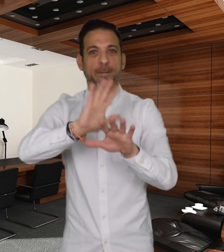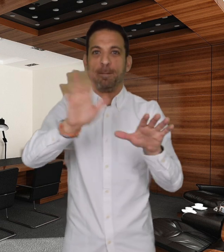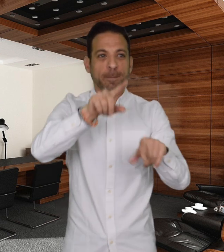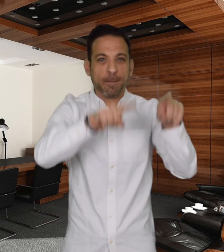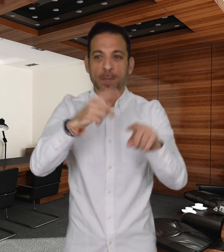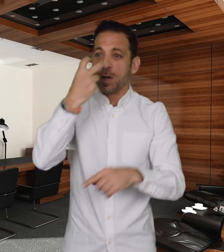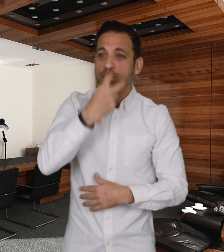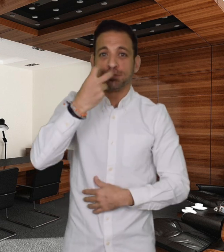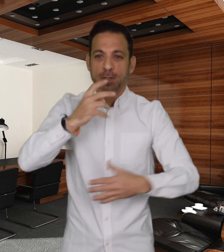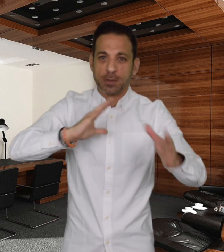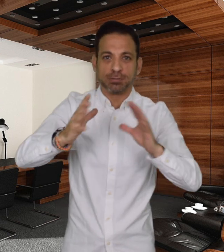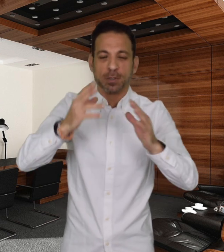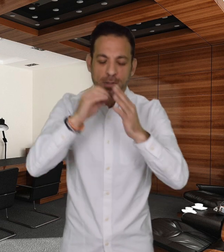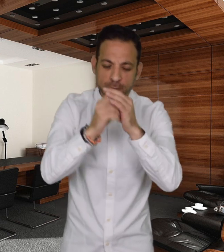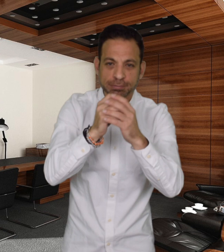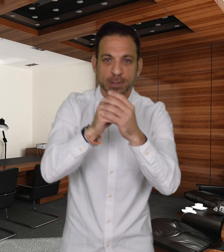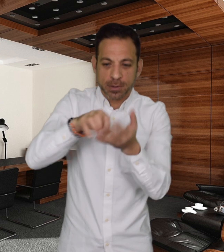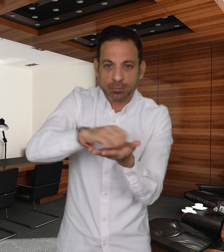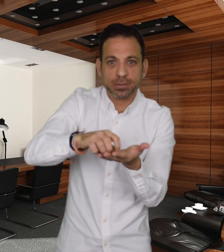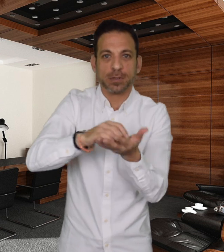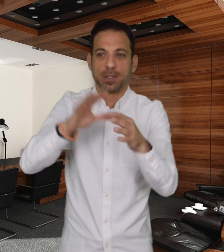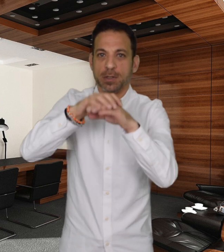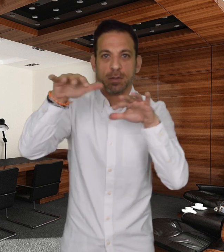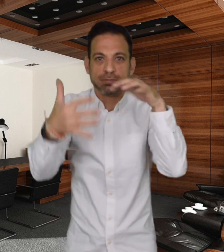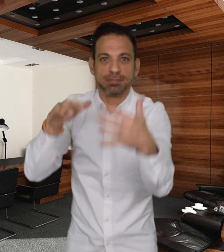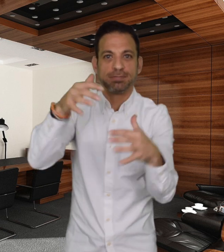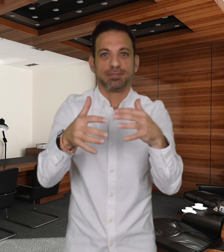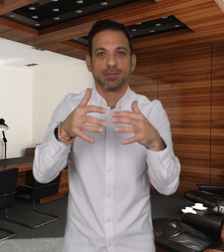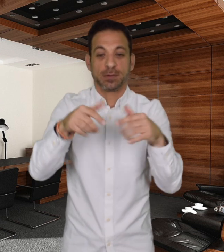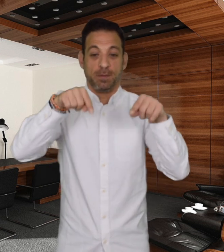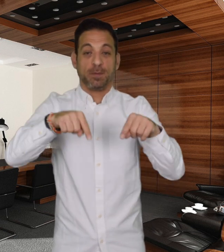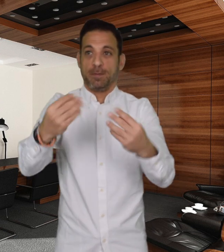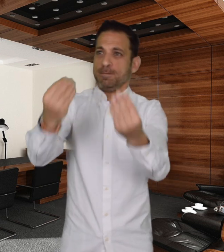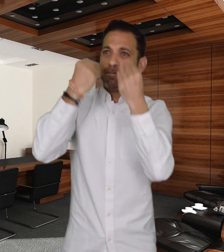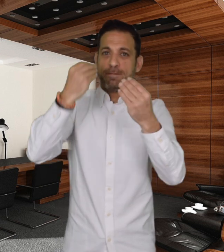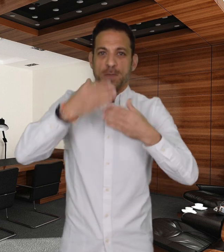it is expected that participants will be able to use BSL